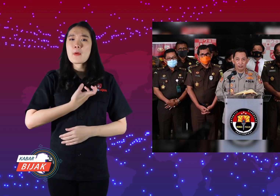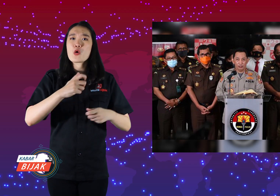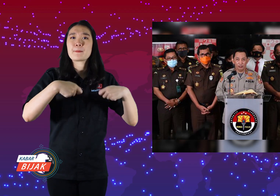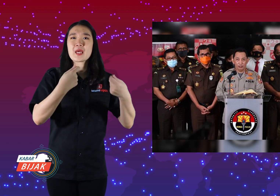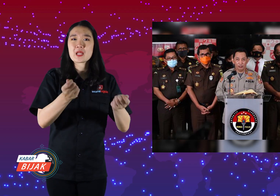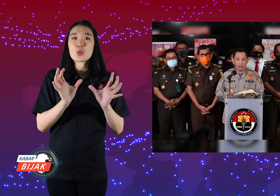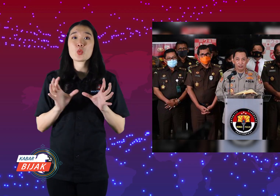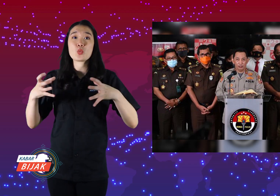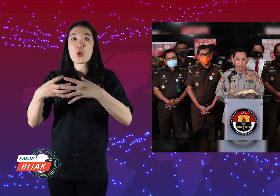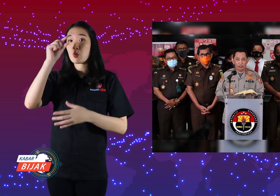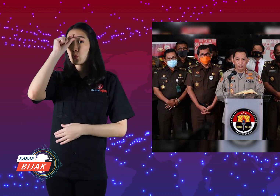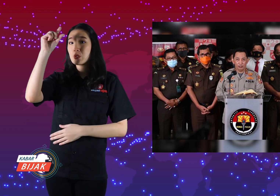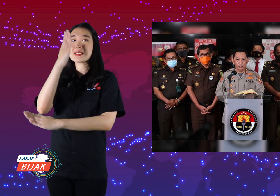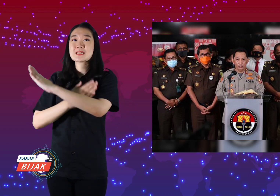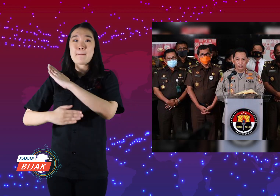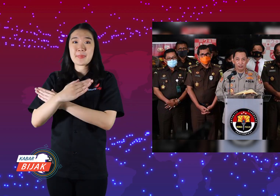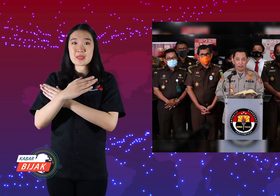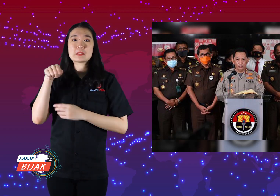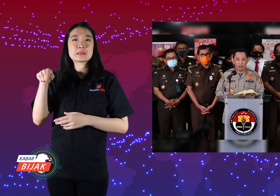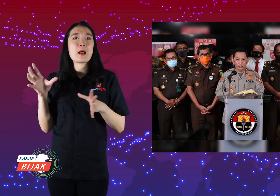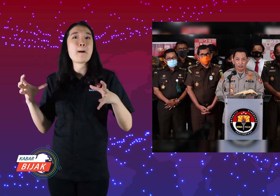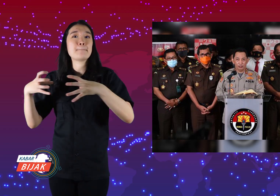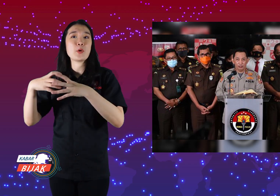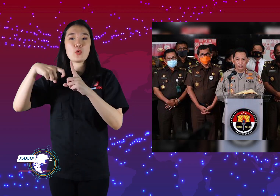to make room for friends with disabilities can join